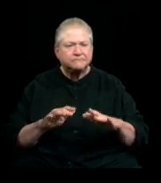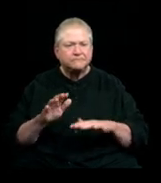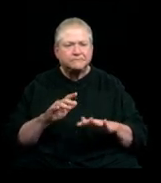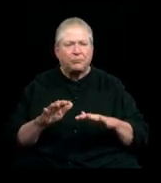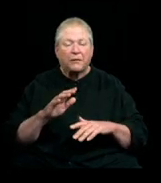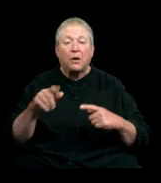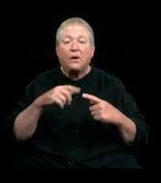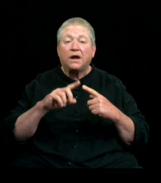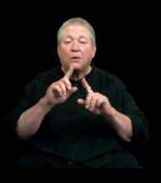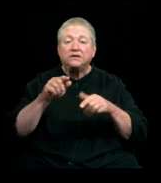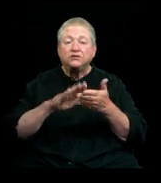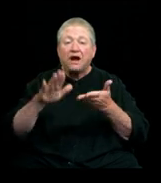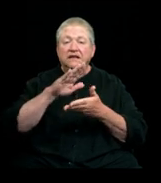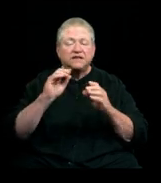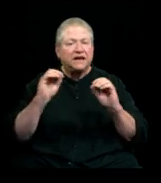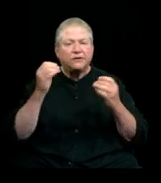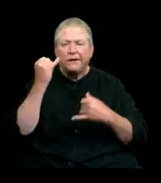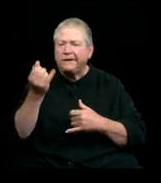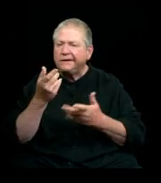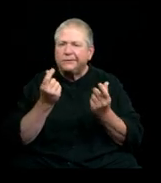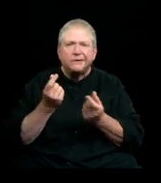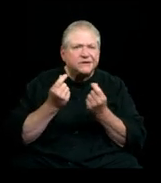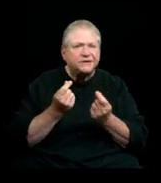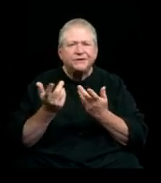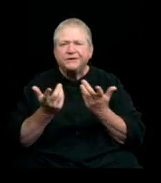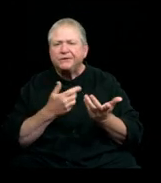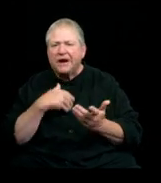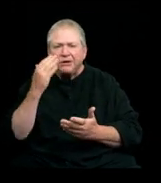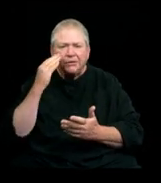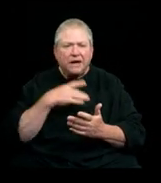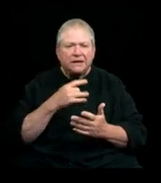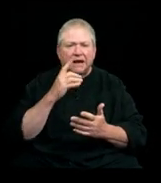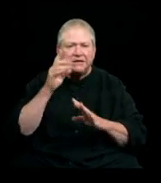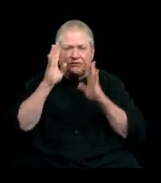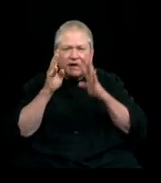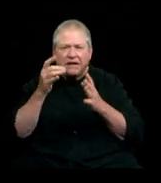When I went to college, I had no idea what I wanted to do. I know I liked creating and drawing. I knew I wanted to study music